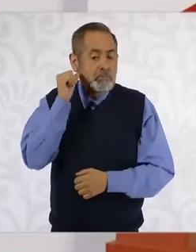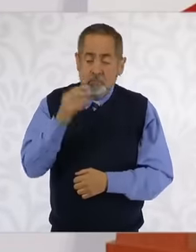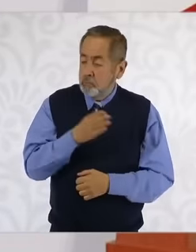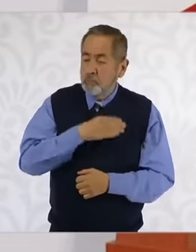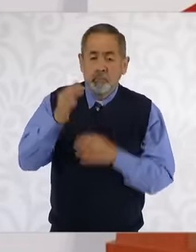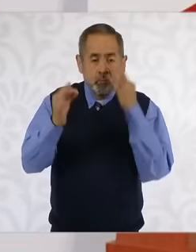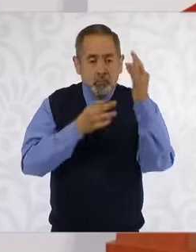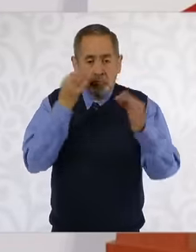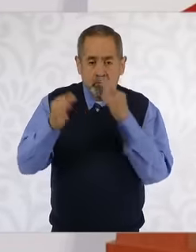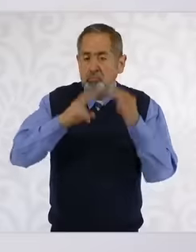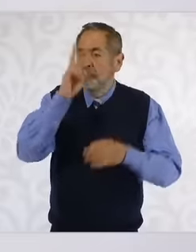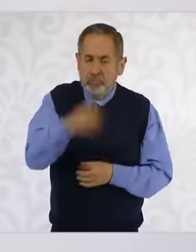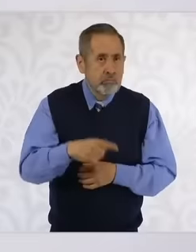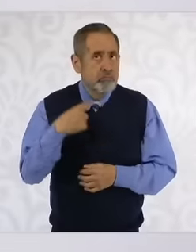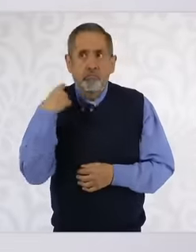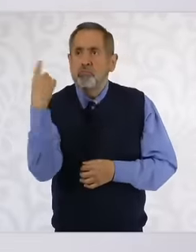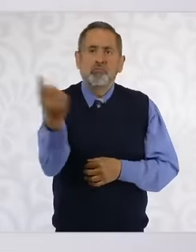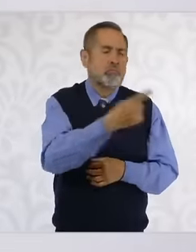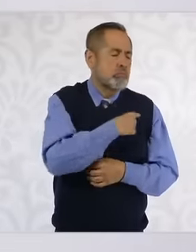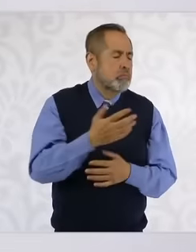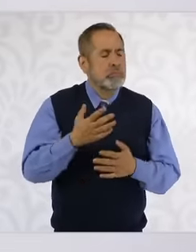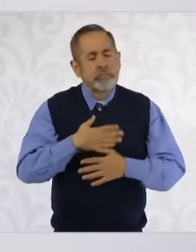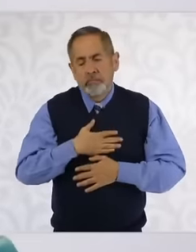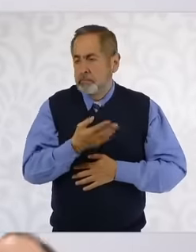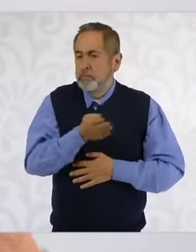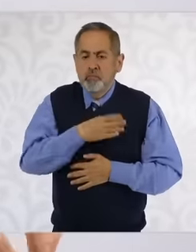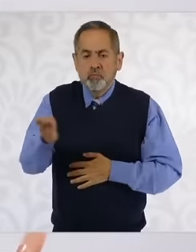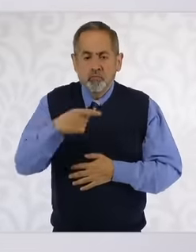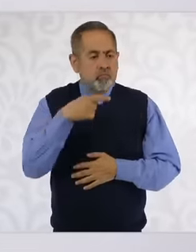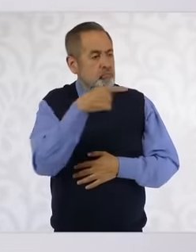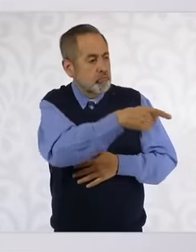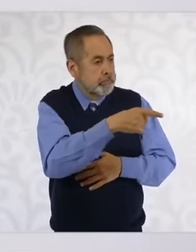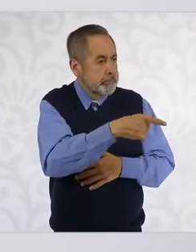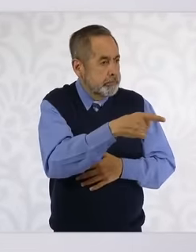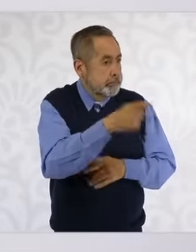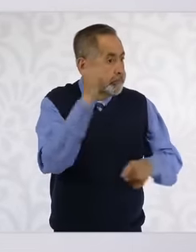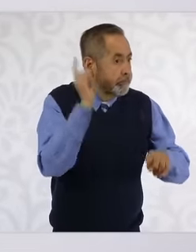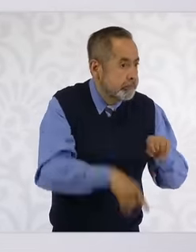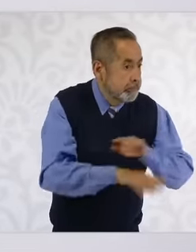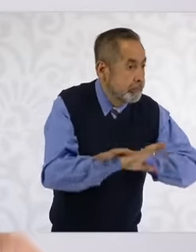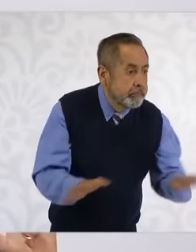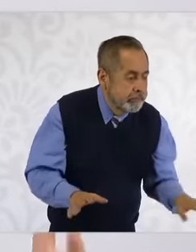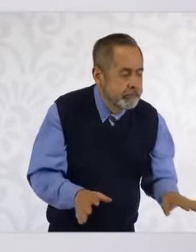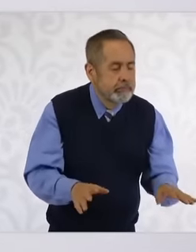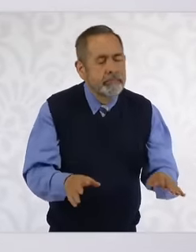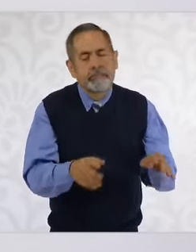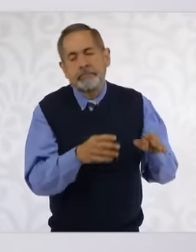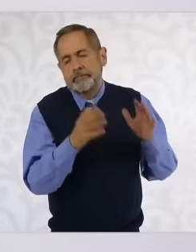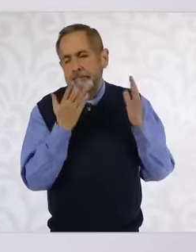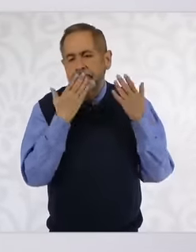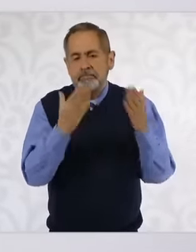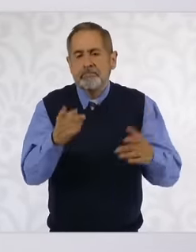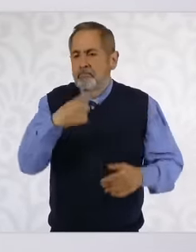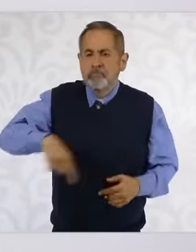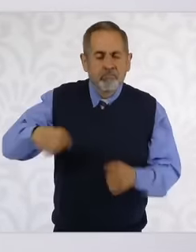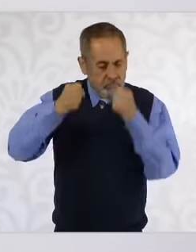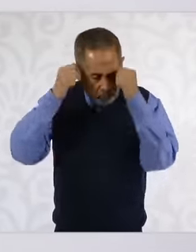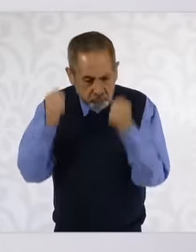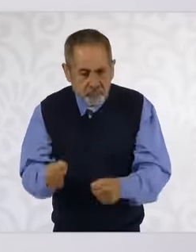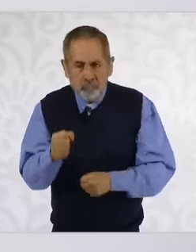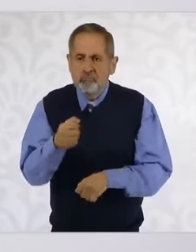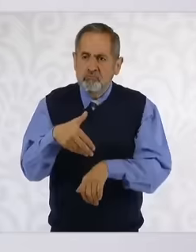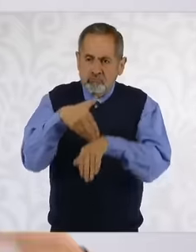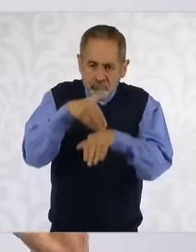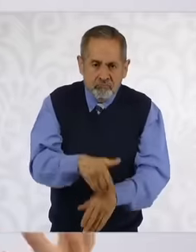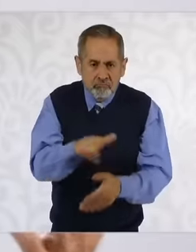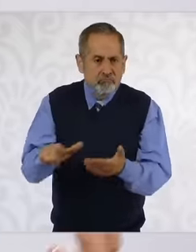the truth is for everyone. Mexicans of certainty of the rule of law and